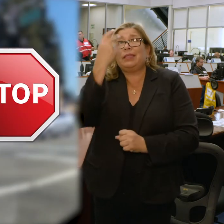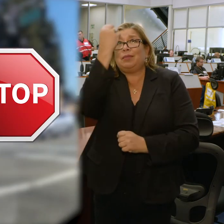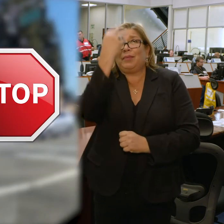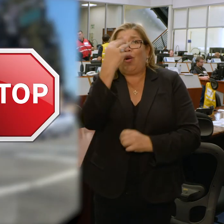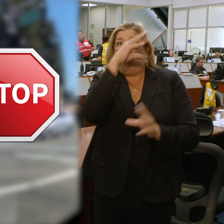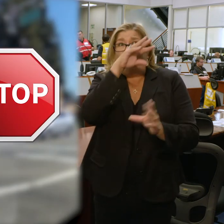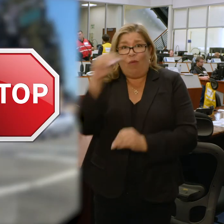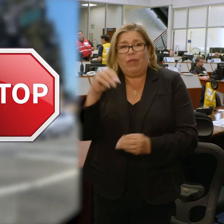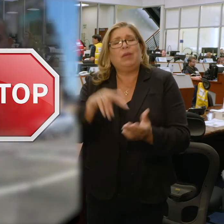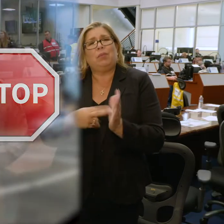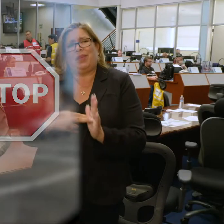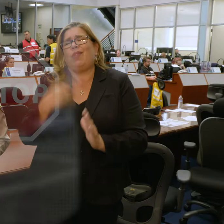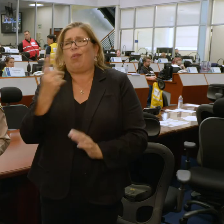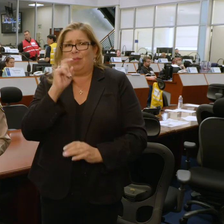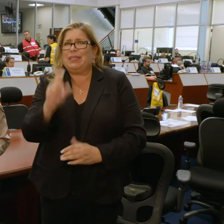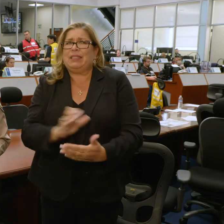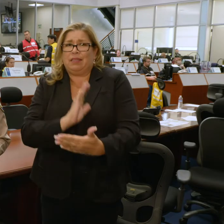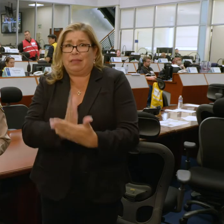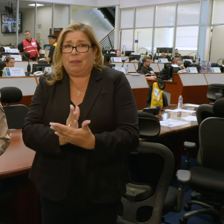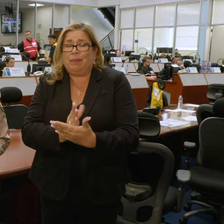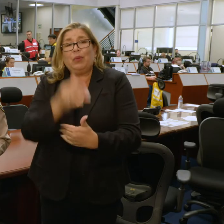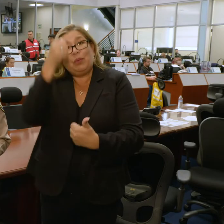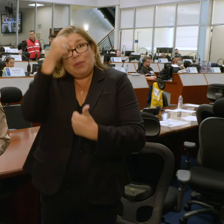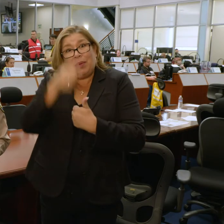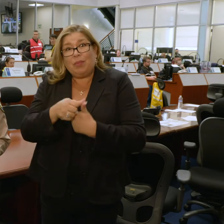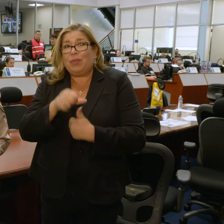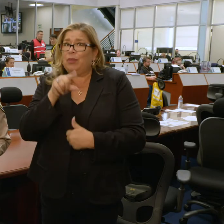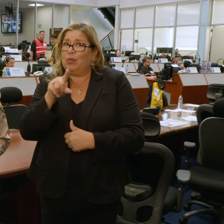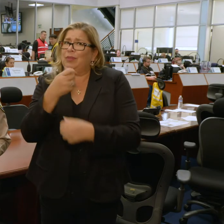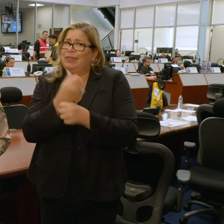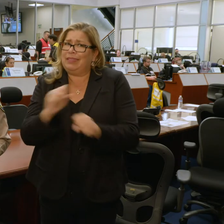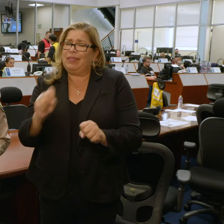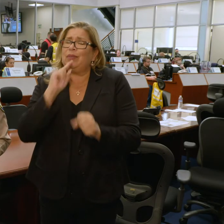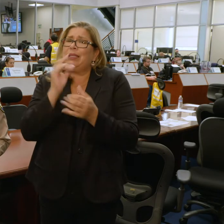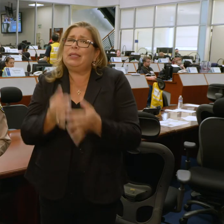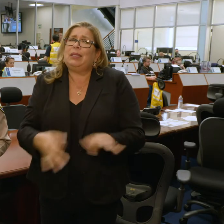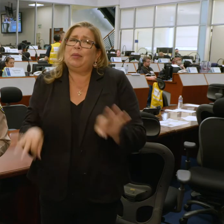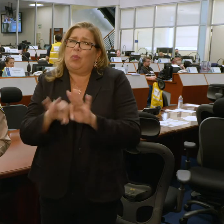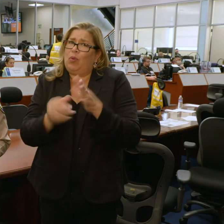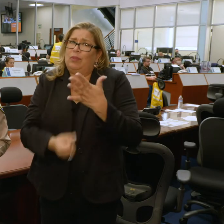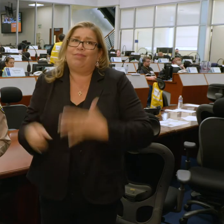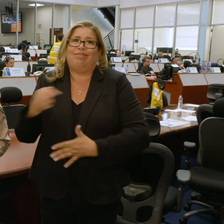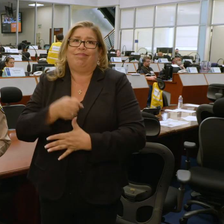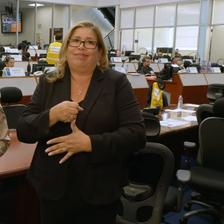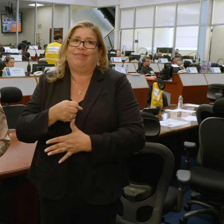were always stop signs. Remember your safety is our main priority.